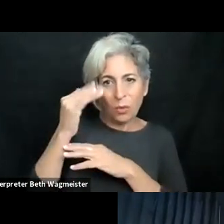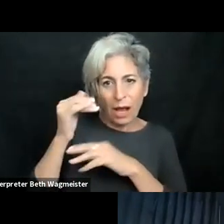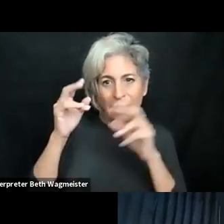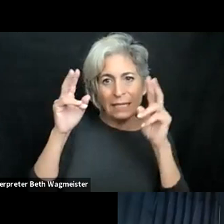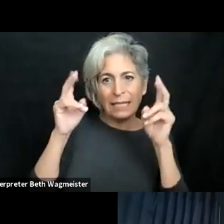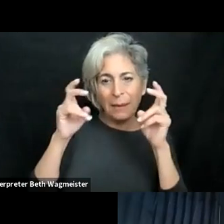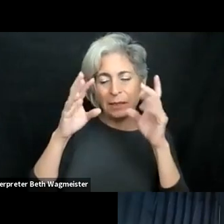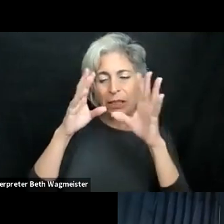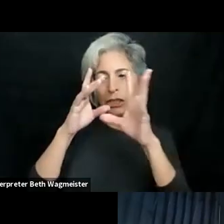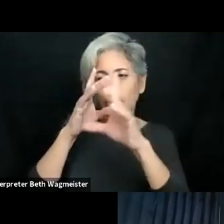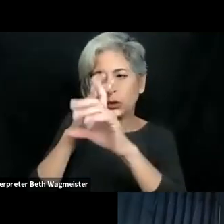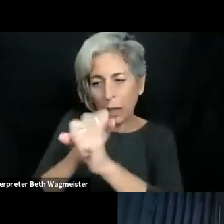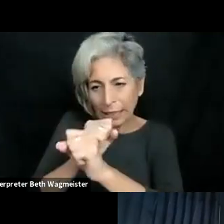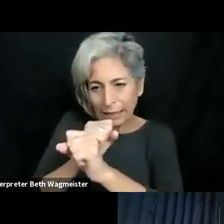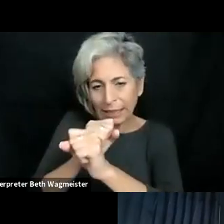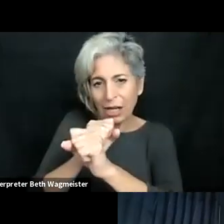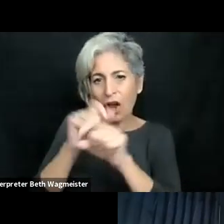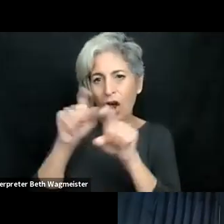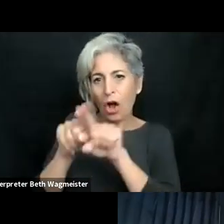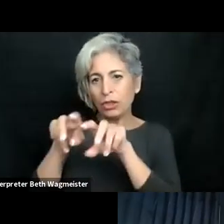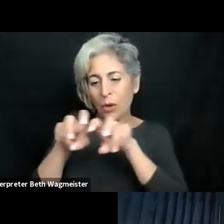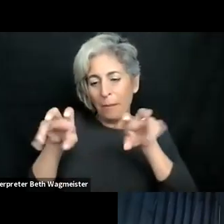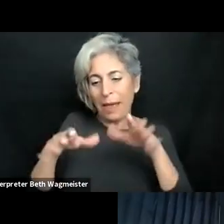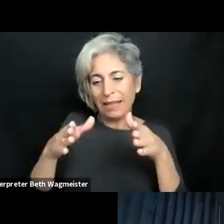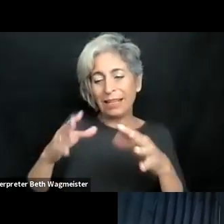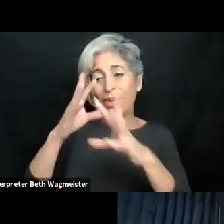not motivated by this panel I would have -- to this